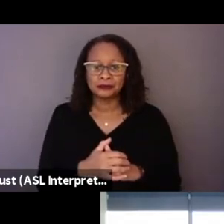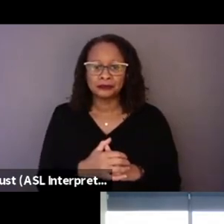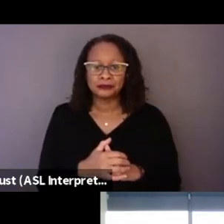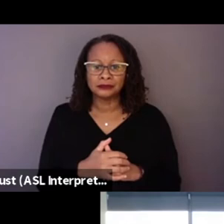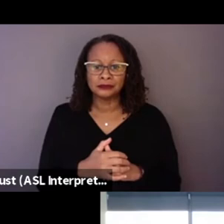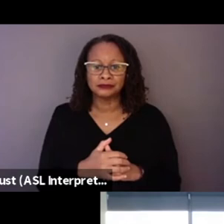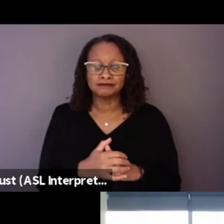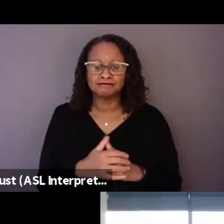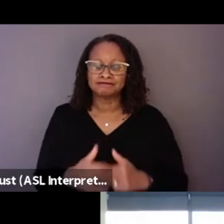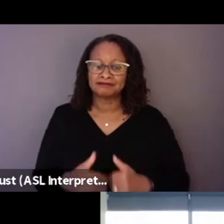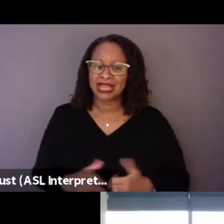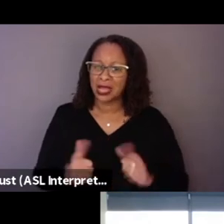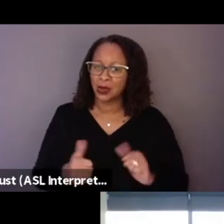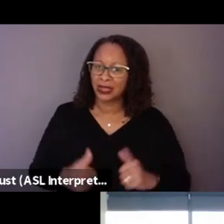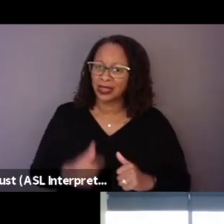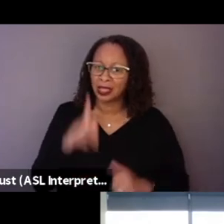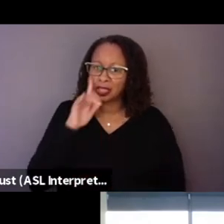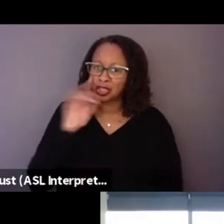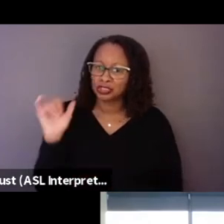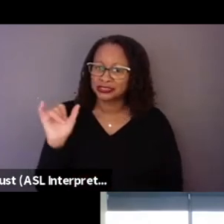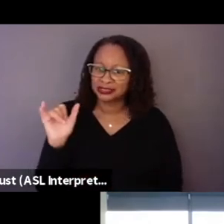is lived in America and in Mexico,